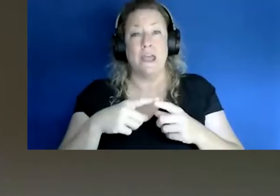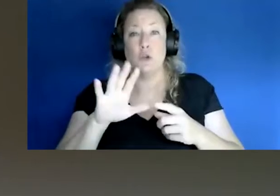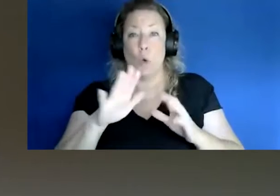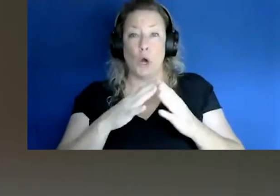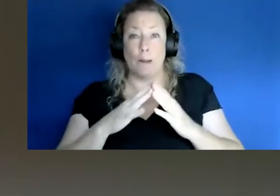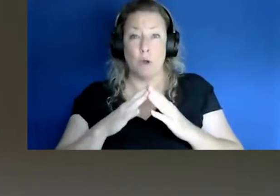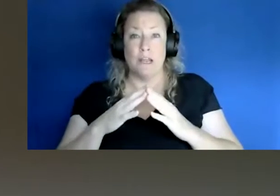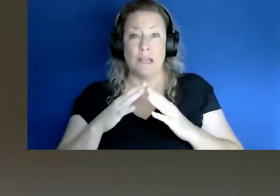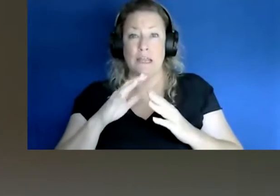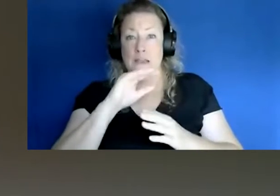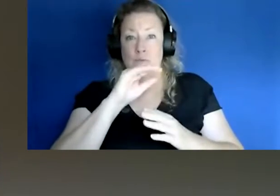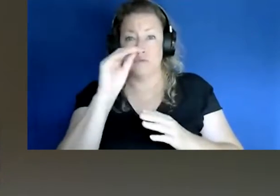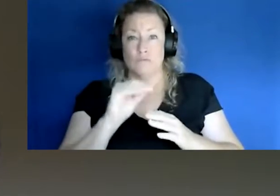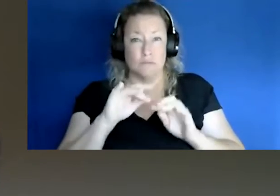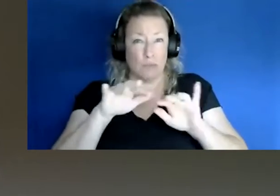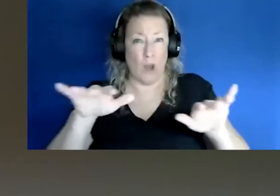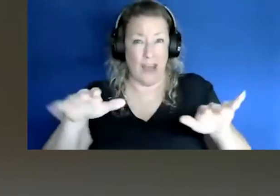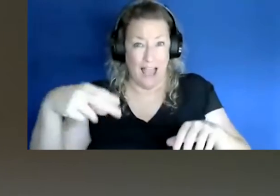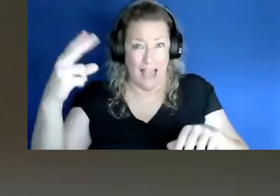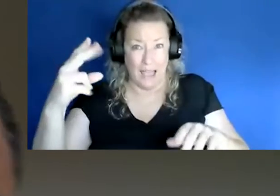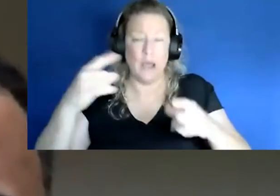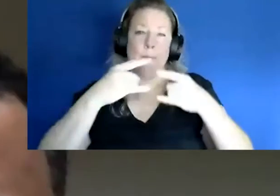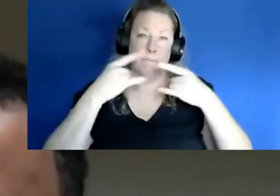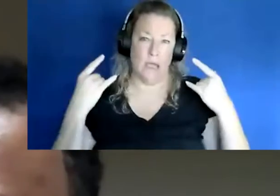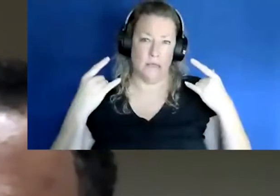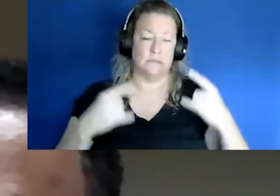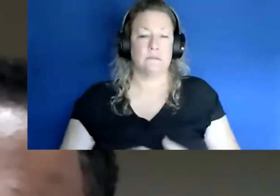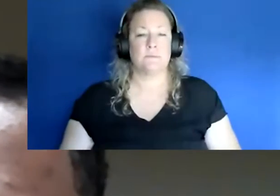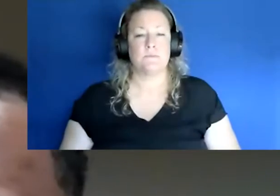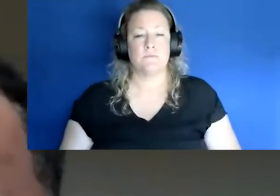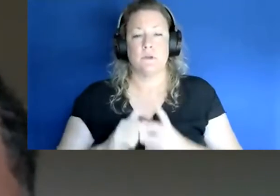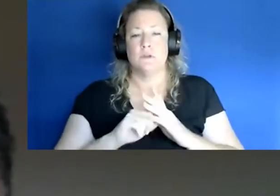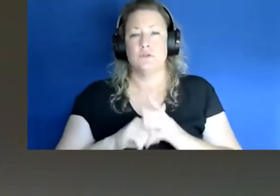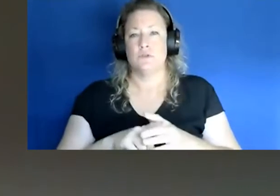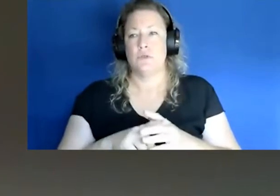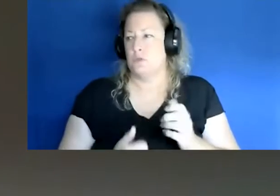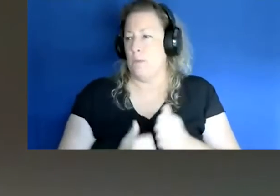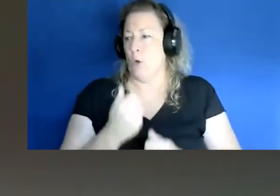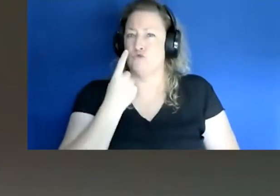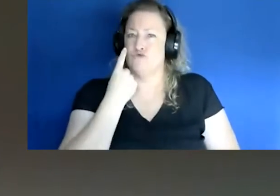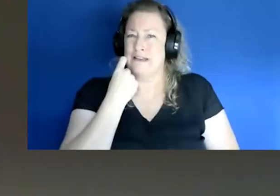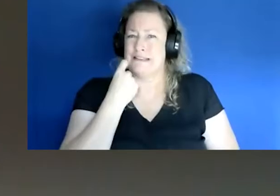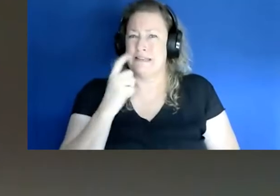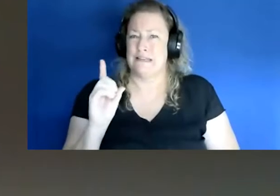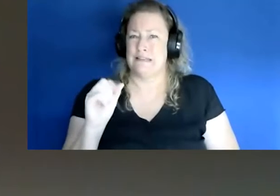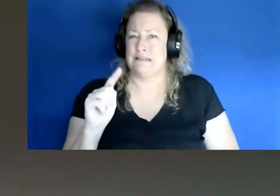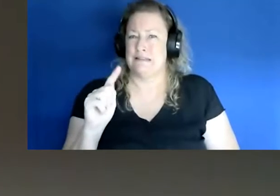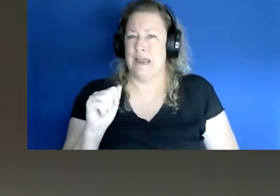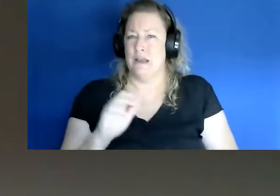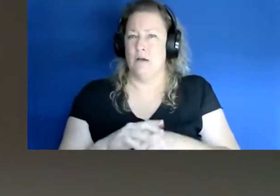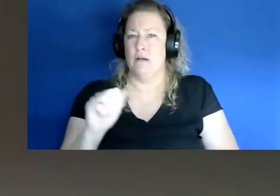is substantial or high. As of the most recent data that was reported on the AZDHS website,